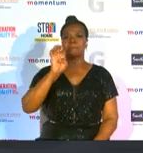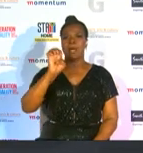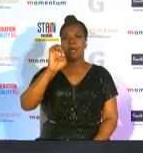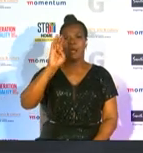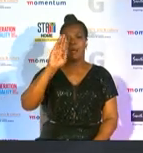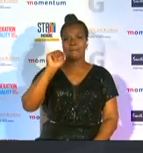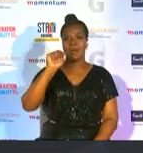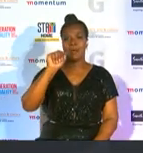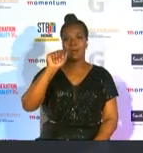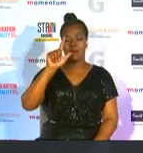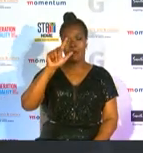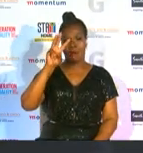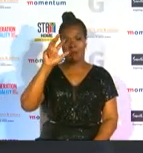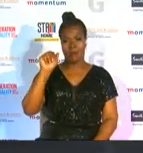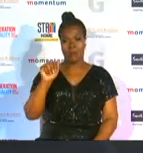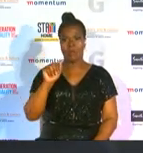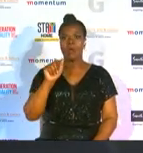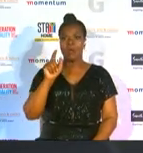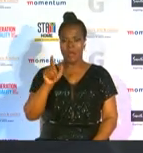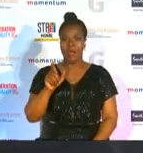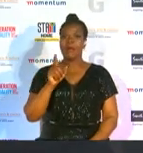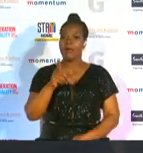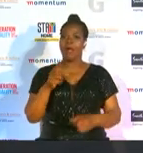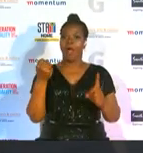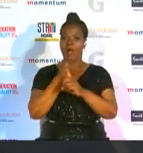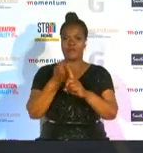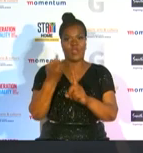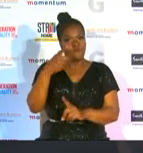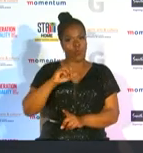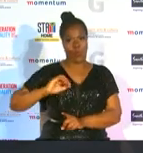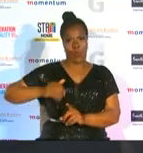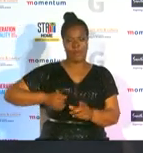la cha is an advocate for women in sports as she continuously champions